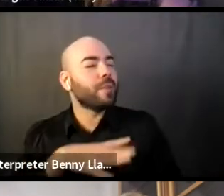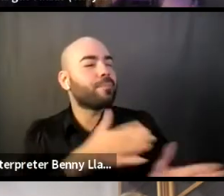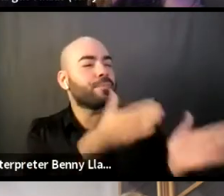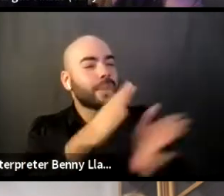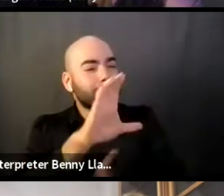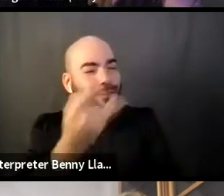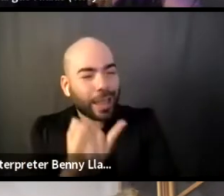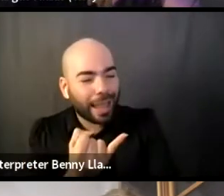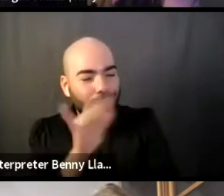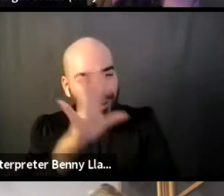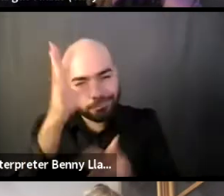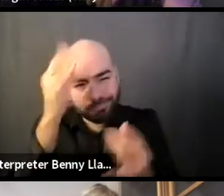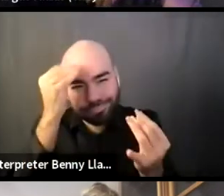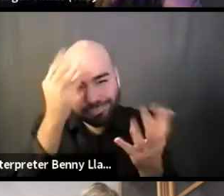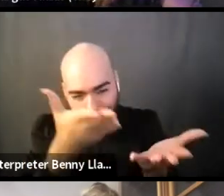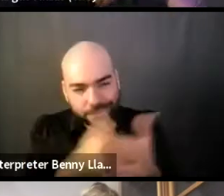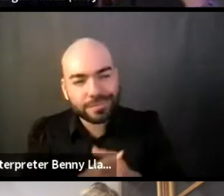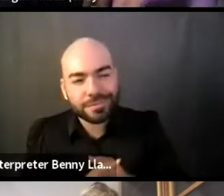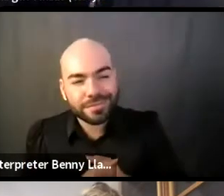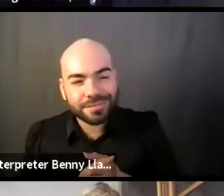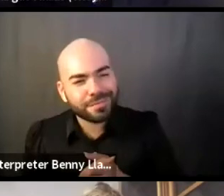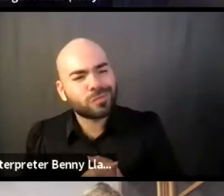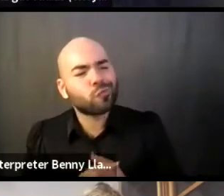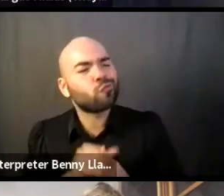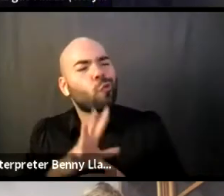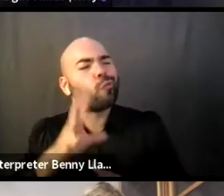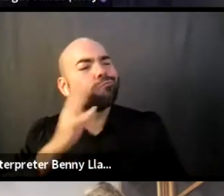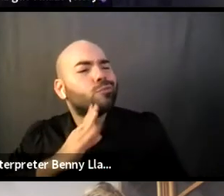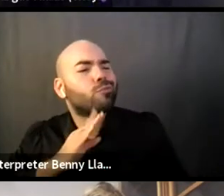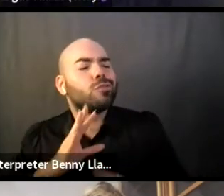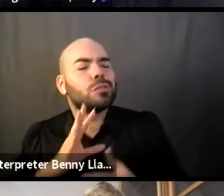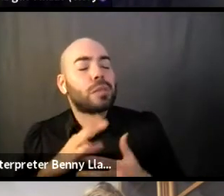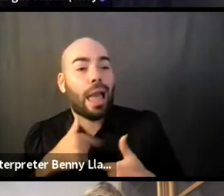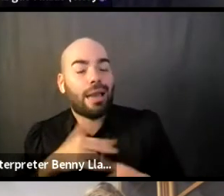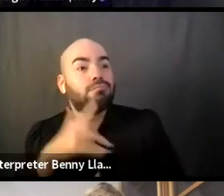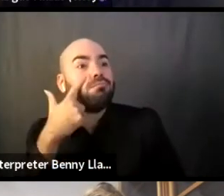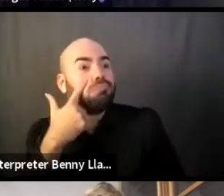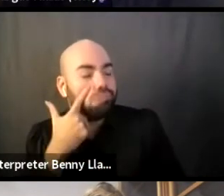especially experiencing your work prior to this.